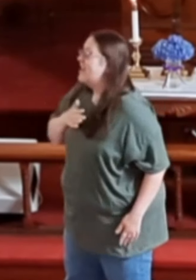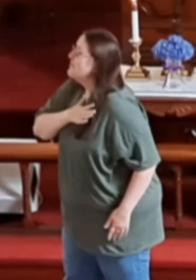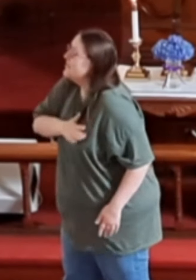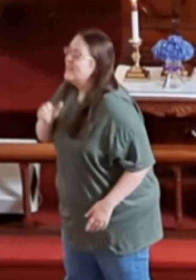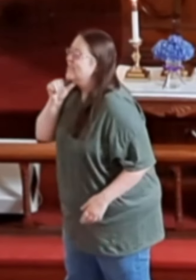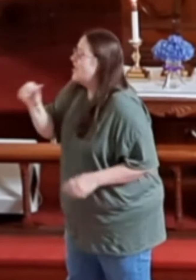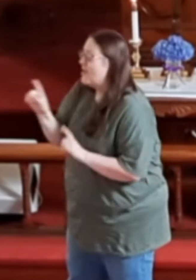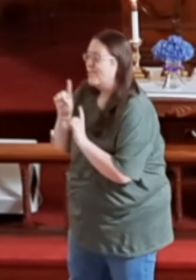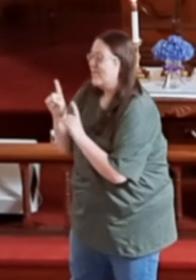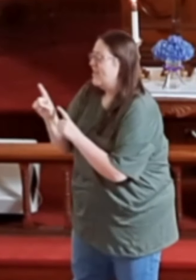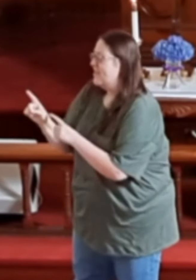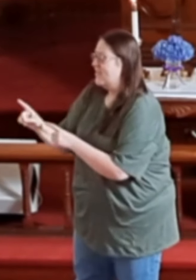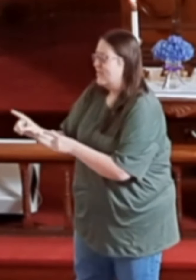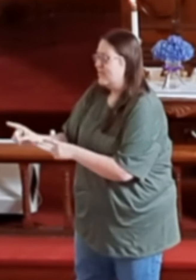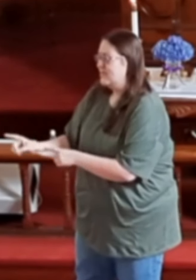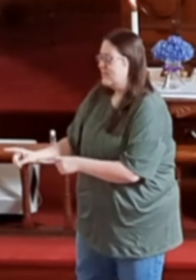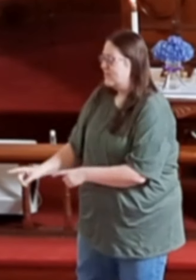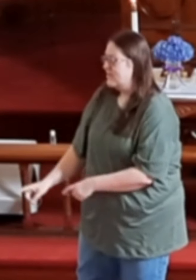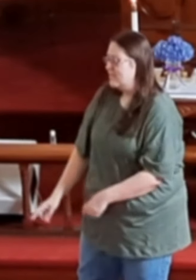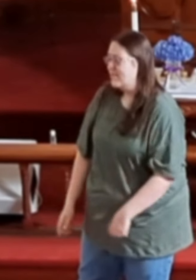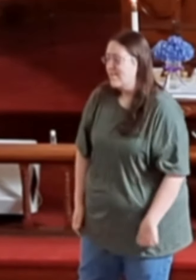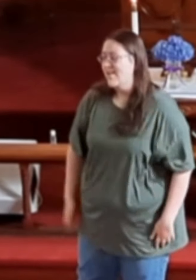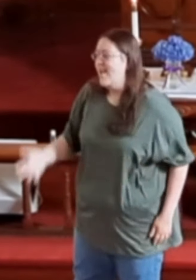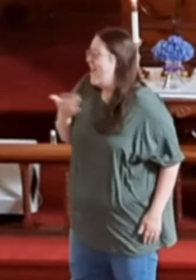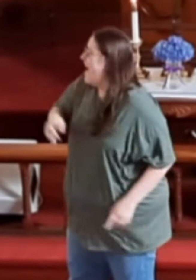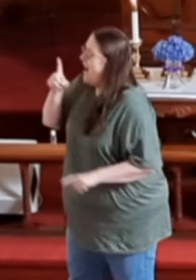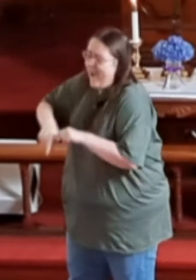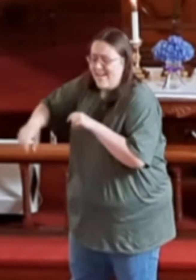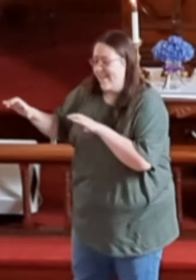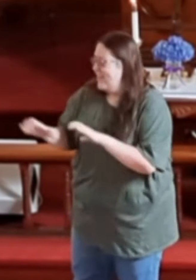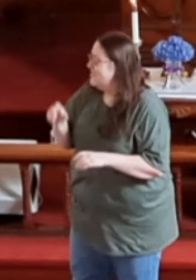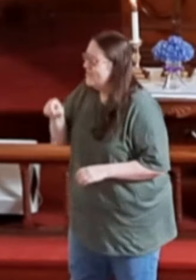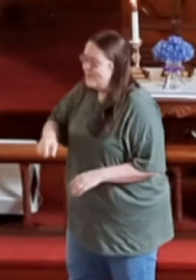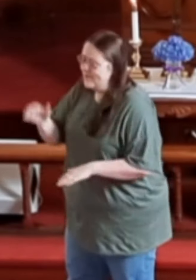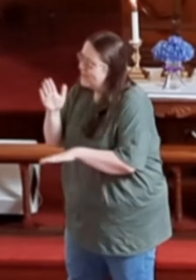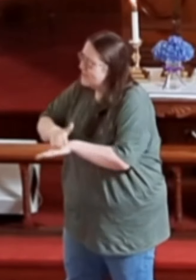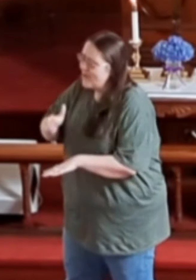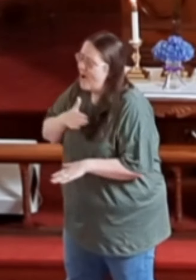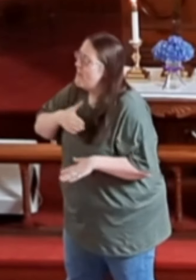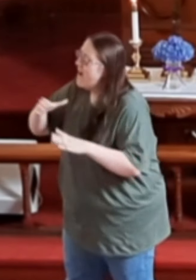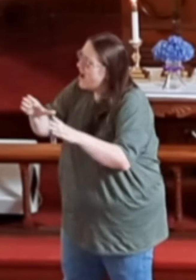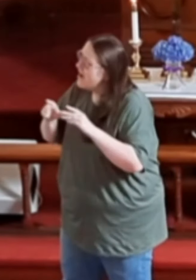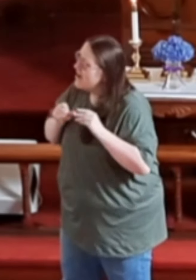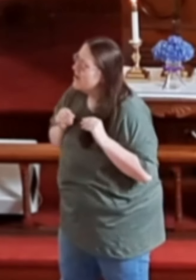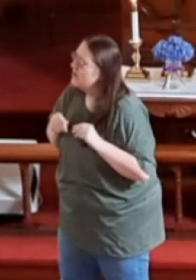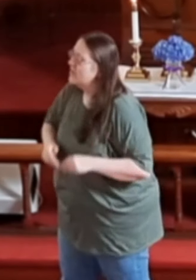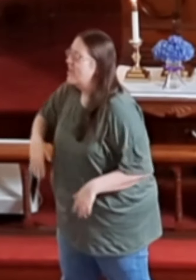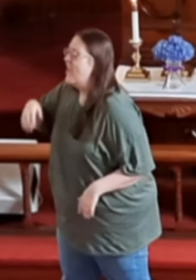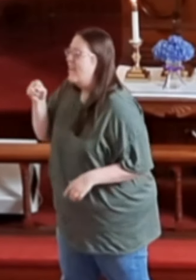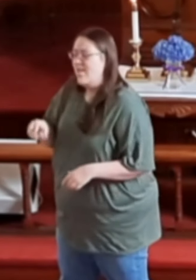Daddy, please don't go I can't do this on my own